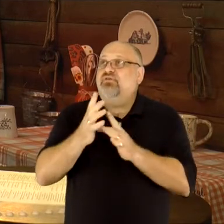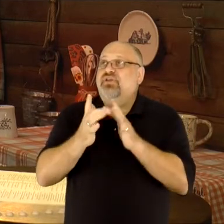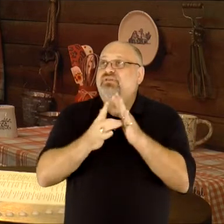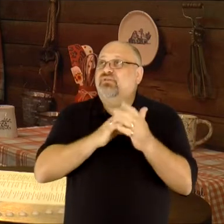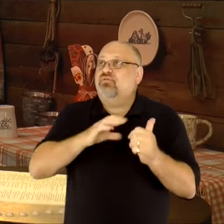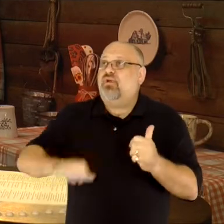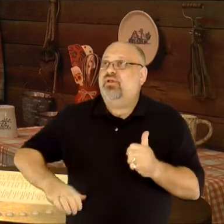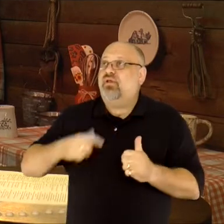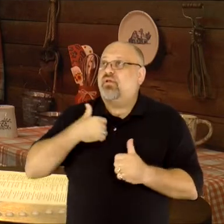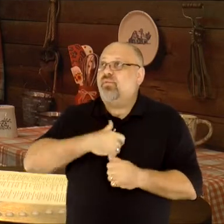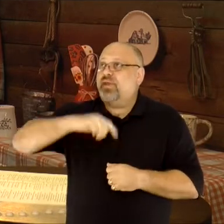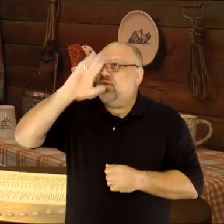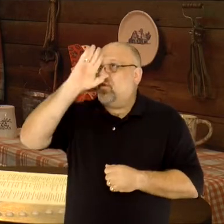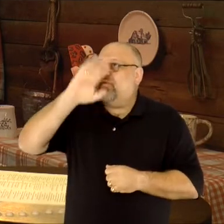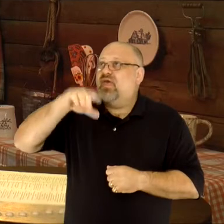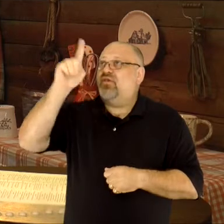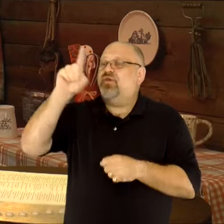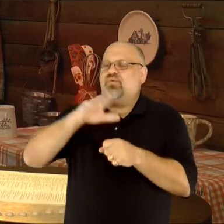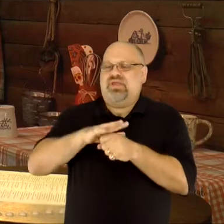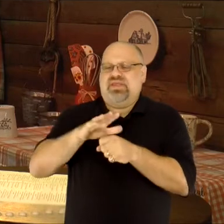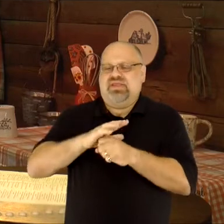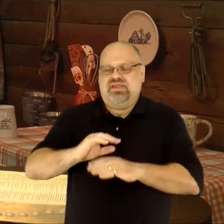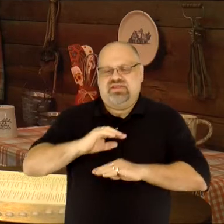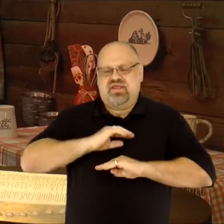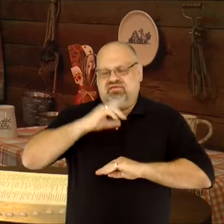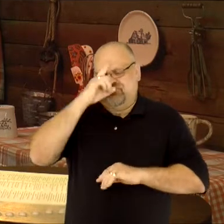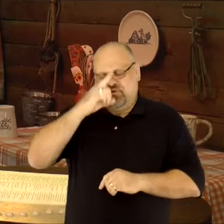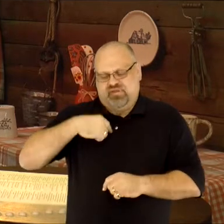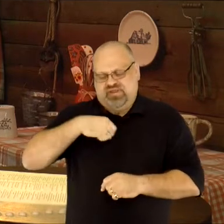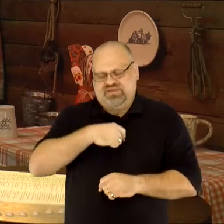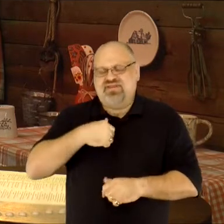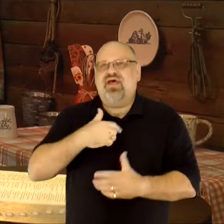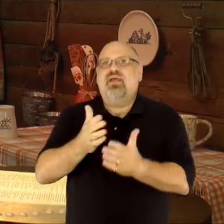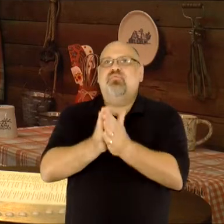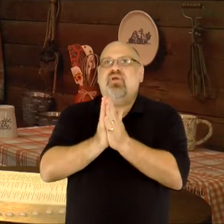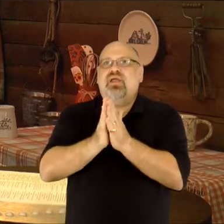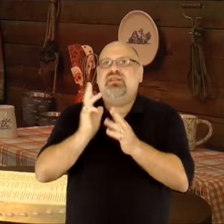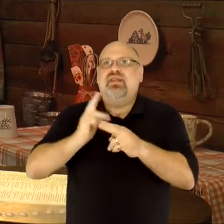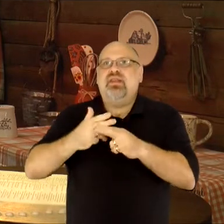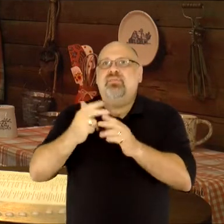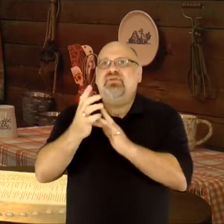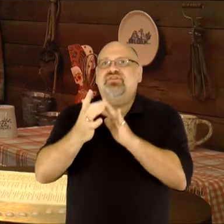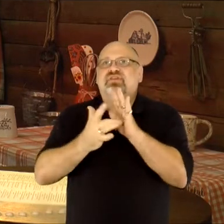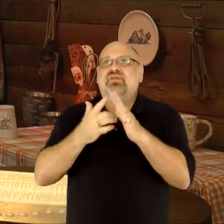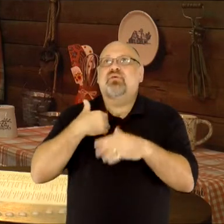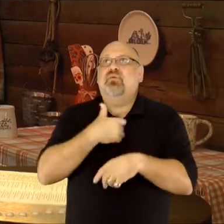We know that You are enough for us and I pray in the Name of Jesus, that we would